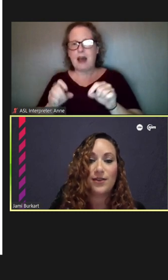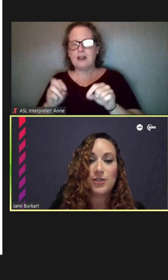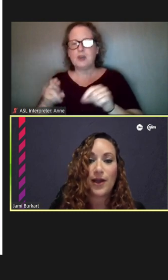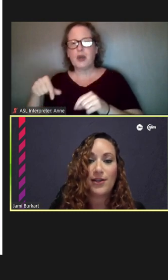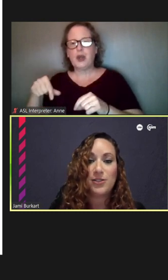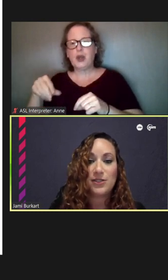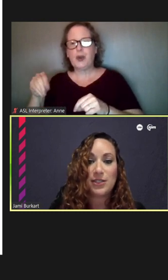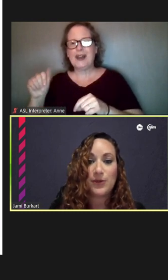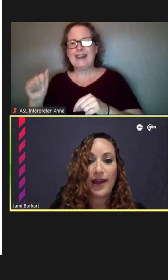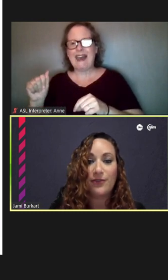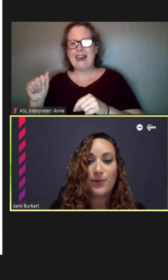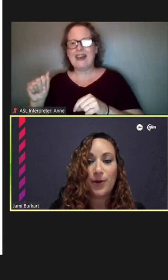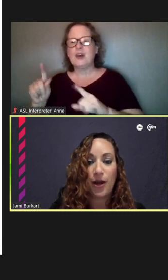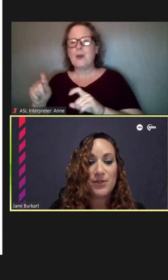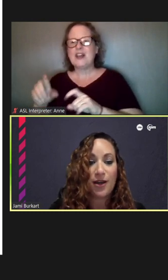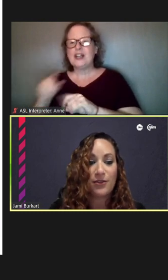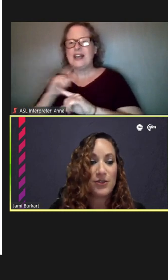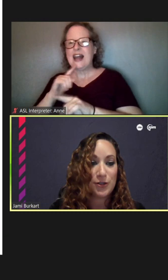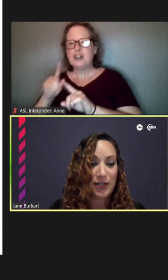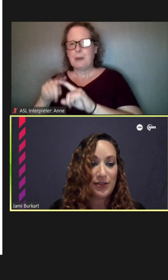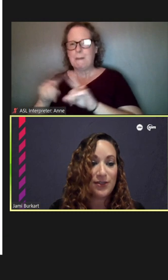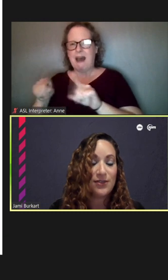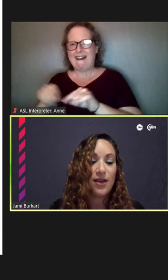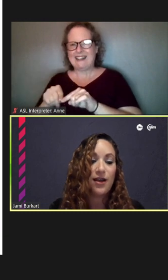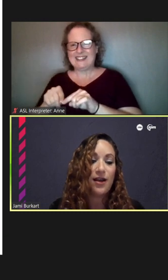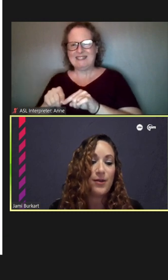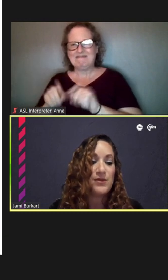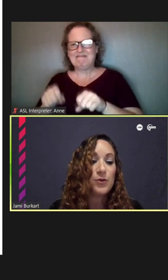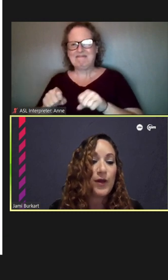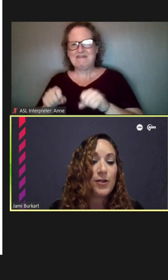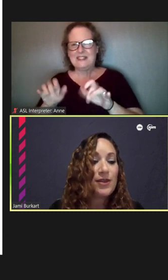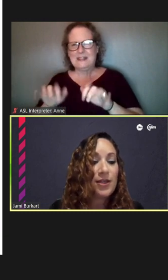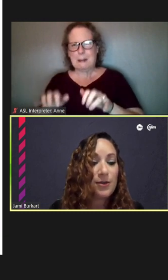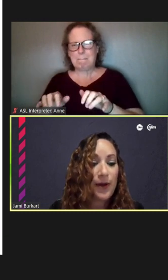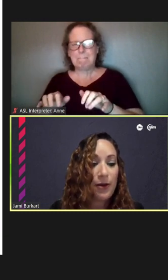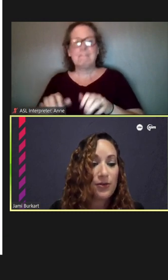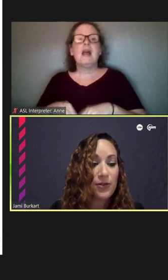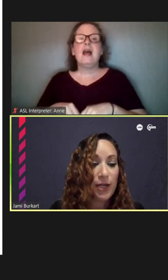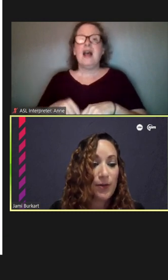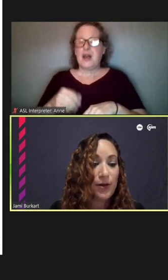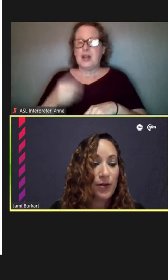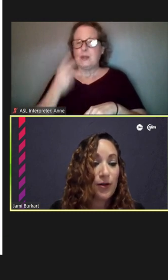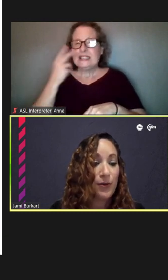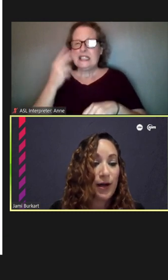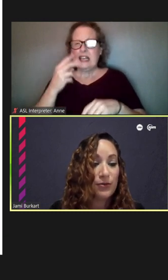So, as you see, we have the prompts on screen: So, when you think about the neighborhood around